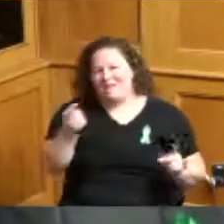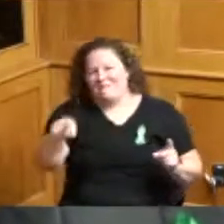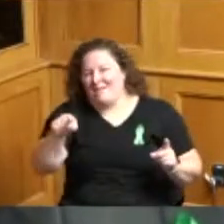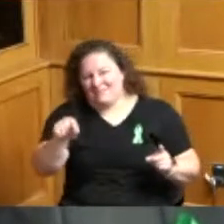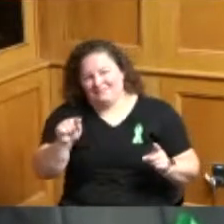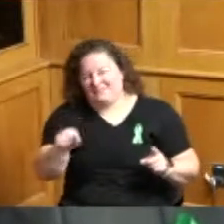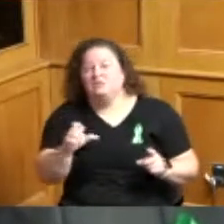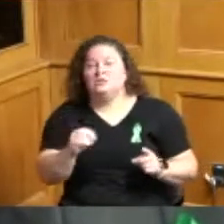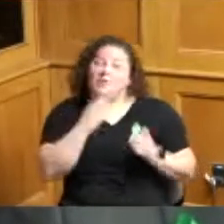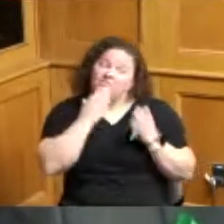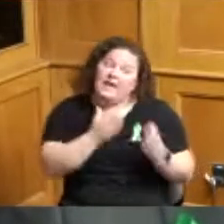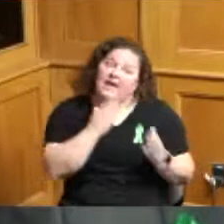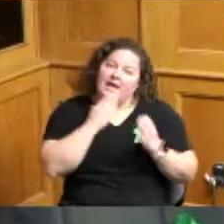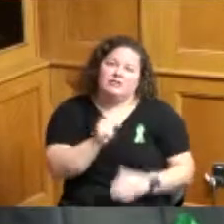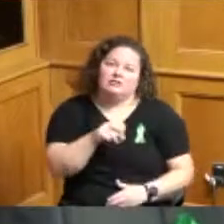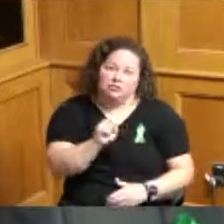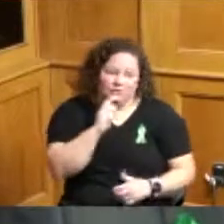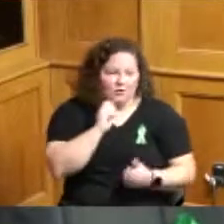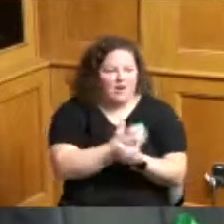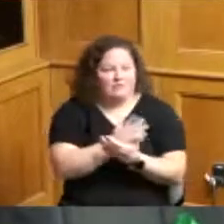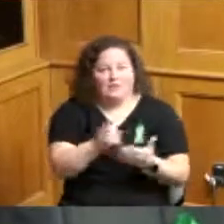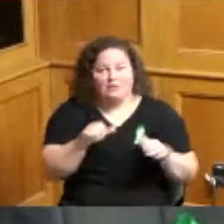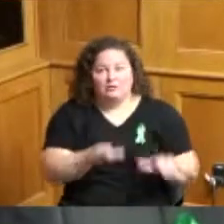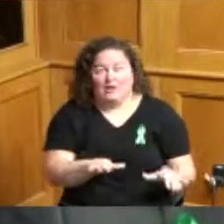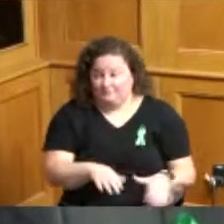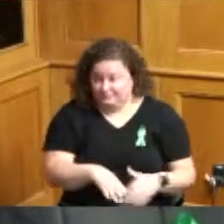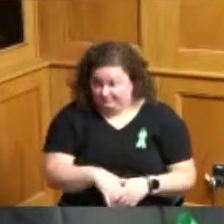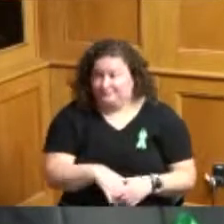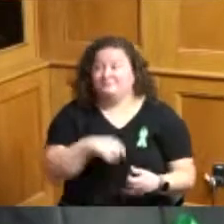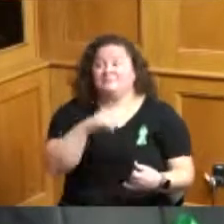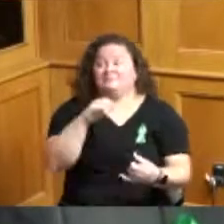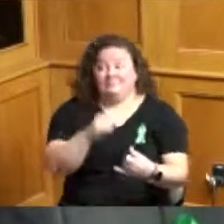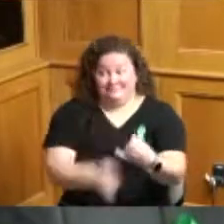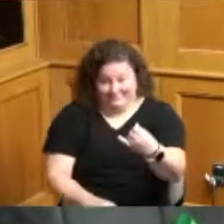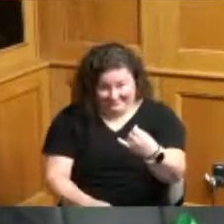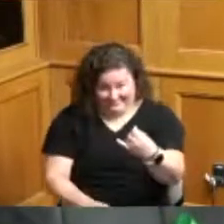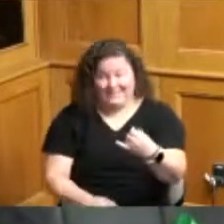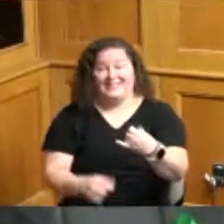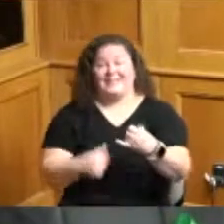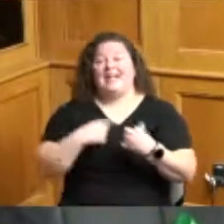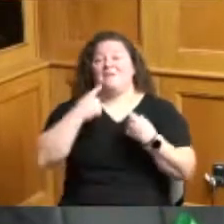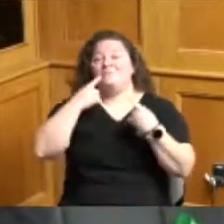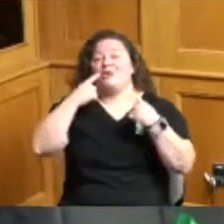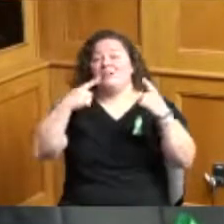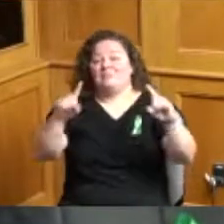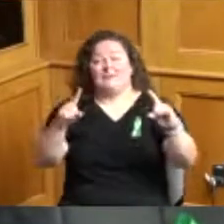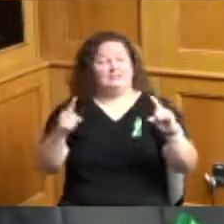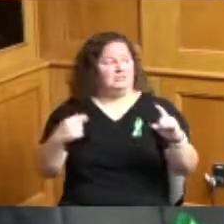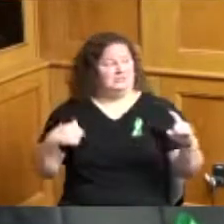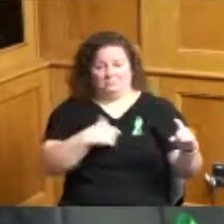that she's done for this community and then lastly I did a proclamation we all signed it for iSpace